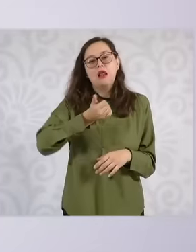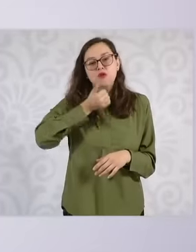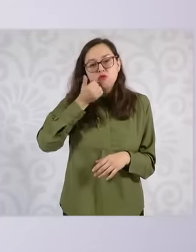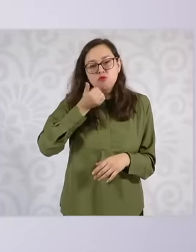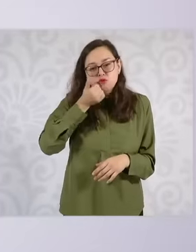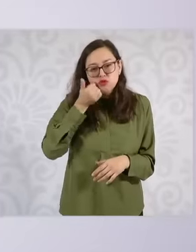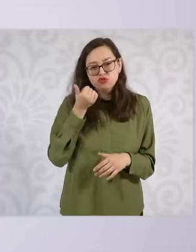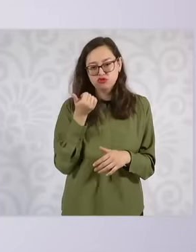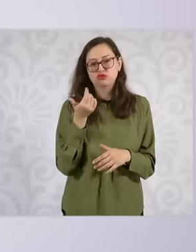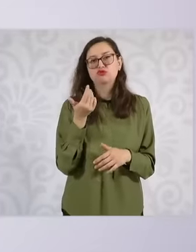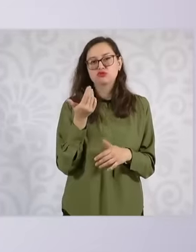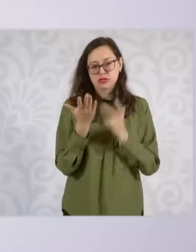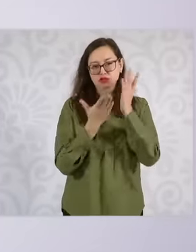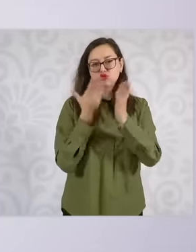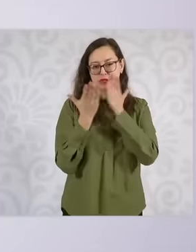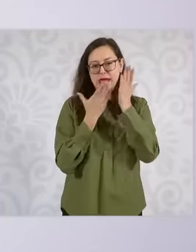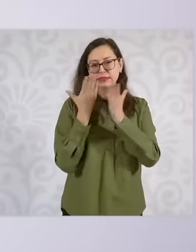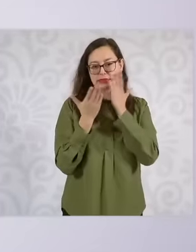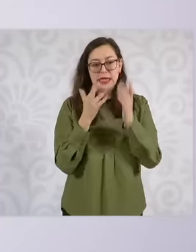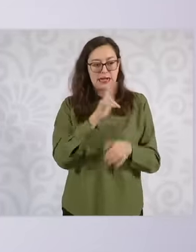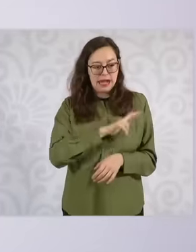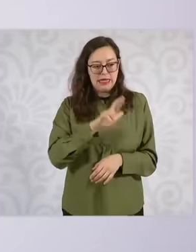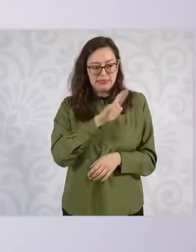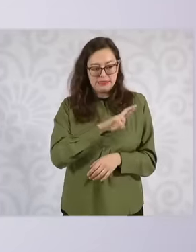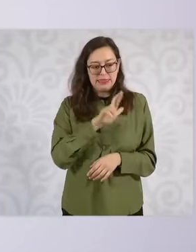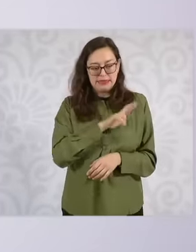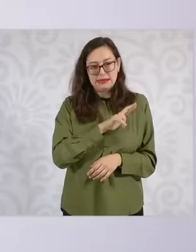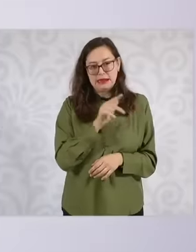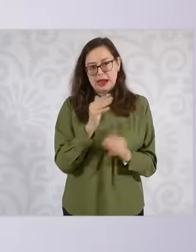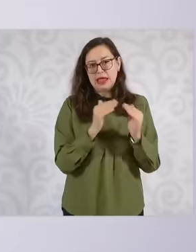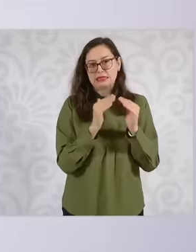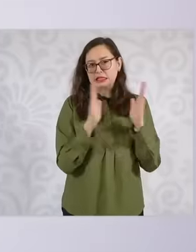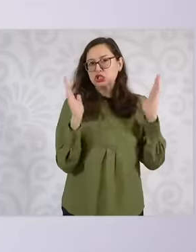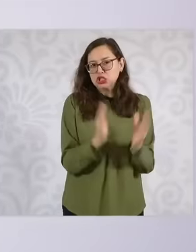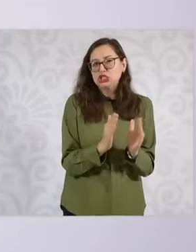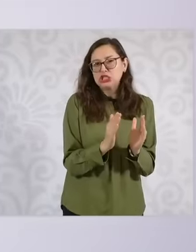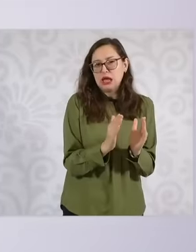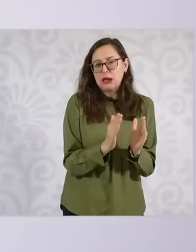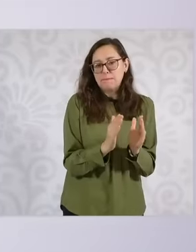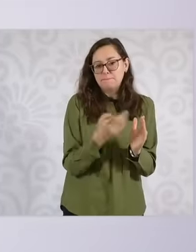may be a little smaller, studios Eh, but in general they want them to have the